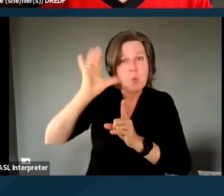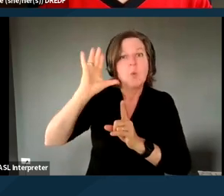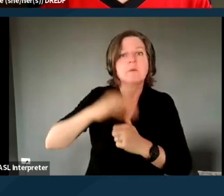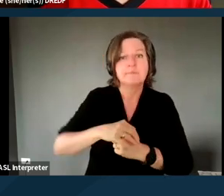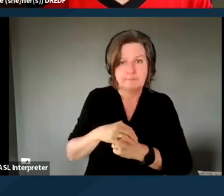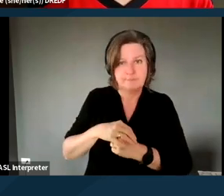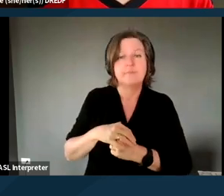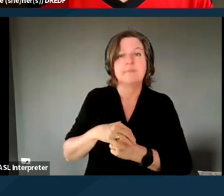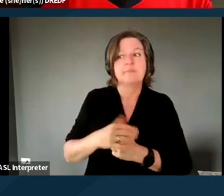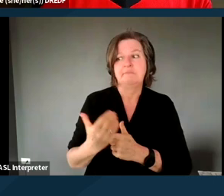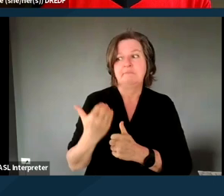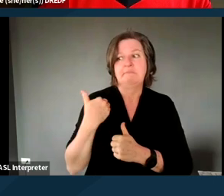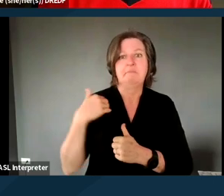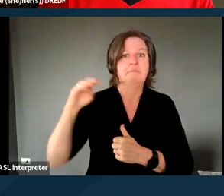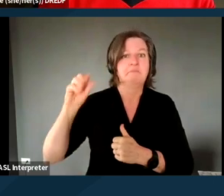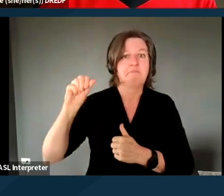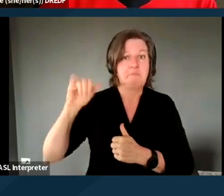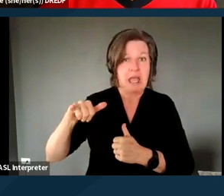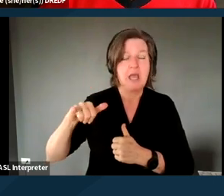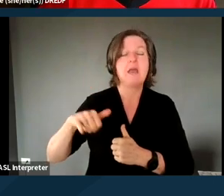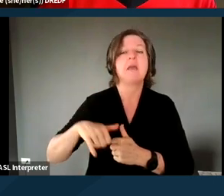In May the governor put out a budget revise,